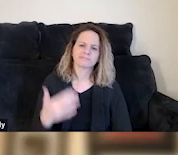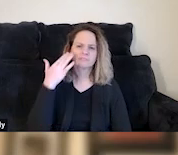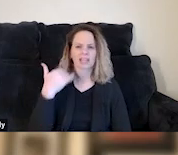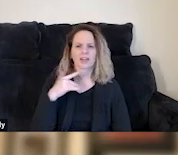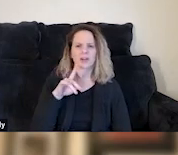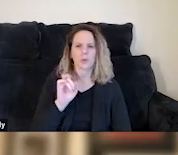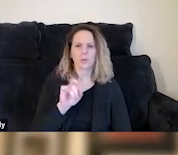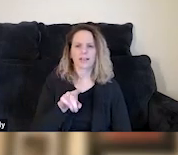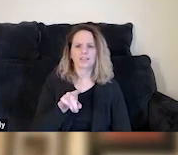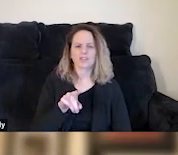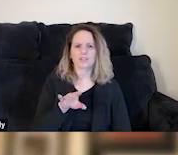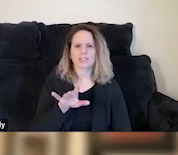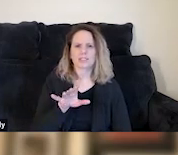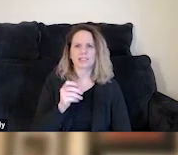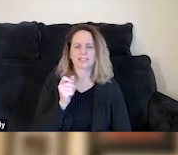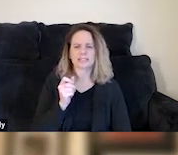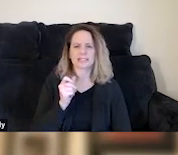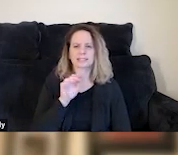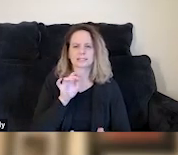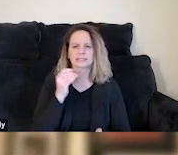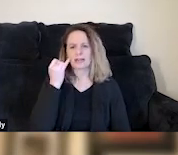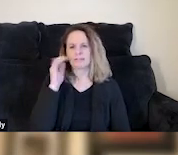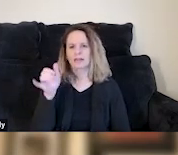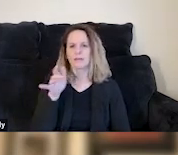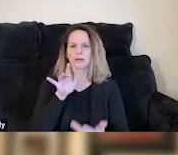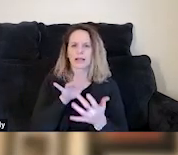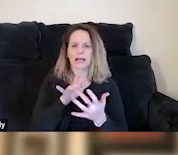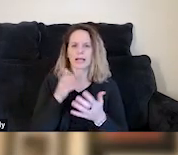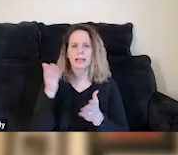if someone wanted to reach out to any of the presenters, how might they do that.